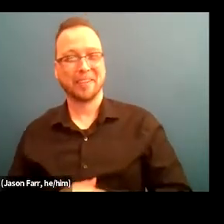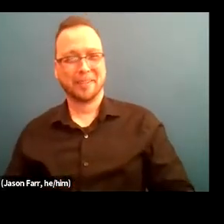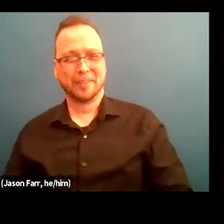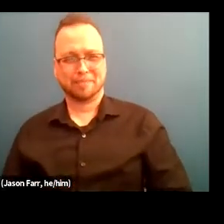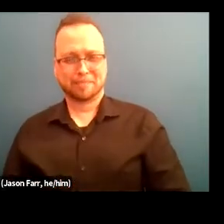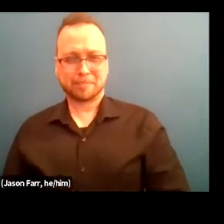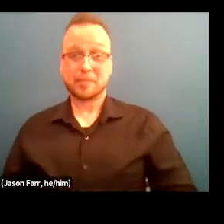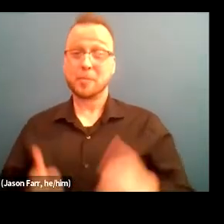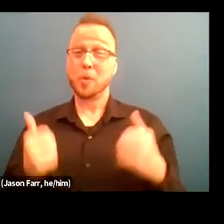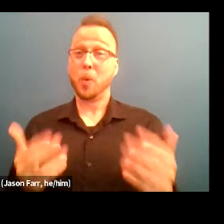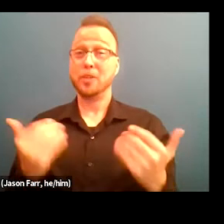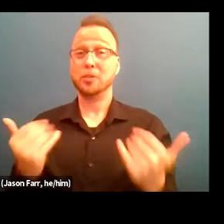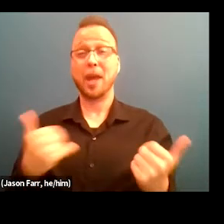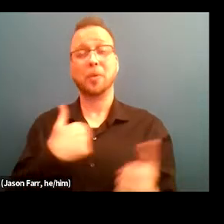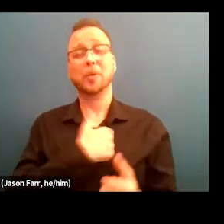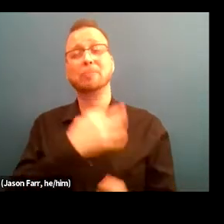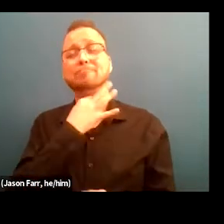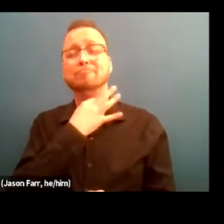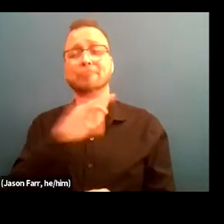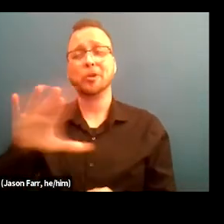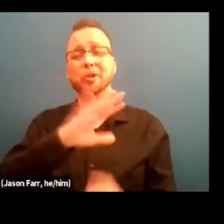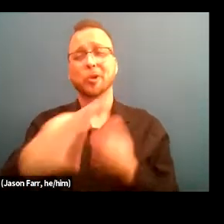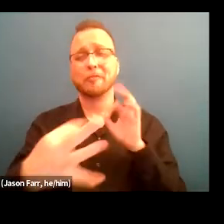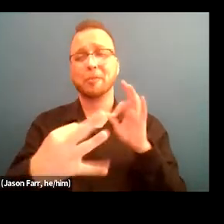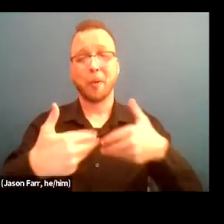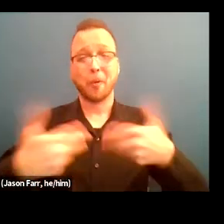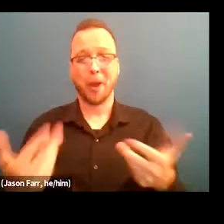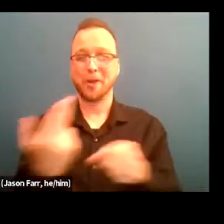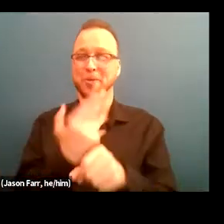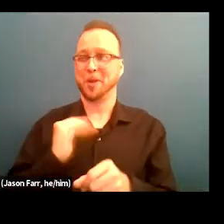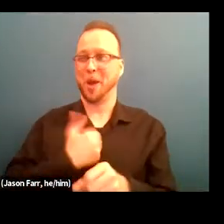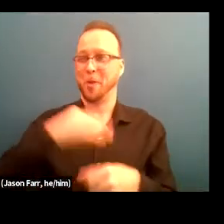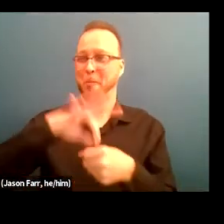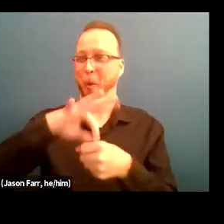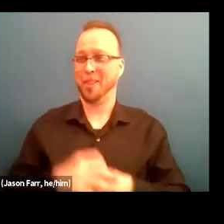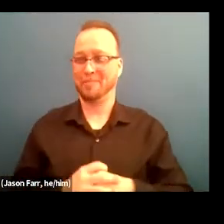All right, so we're curious to know by use of poll, just to understand how folks